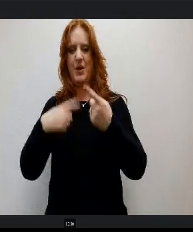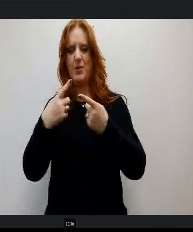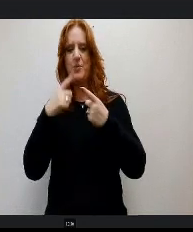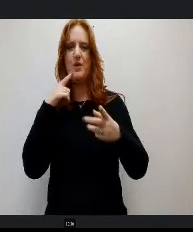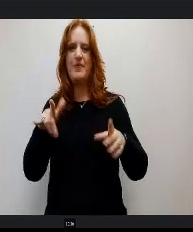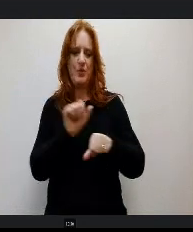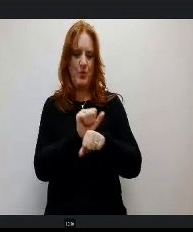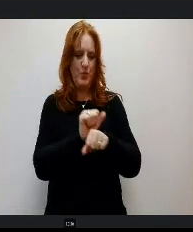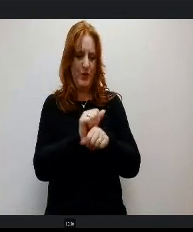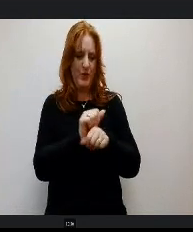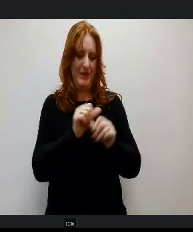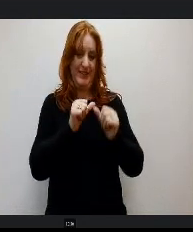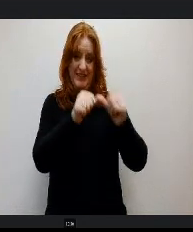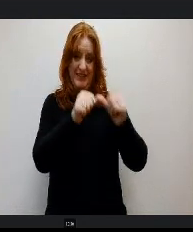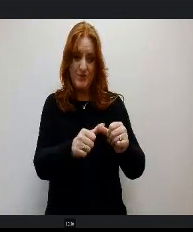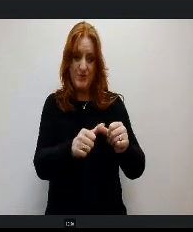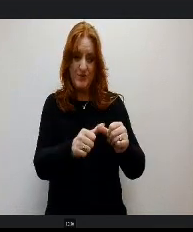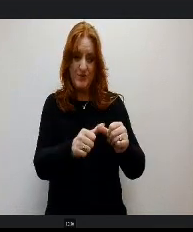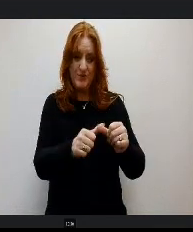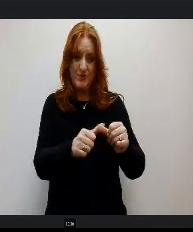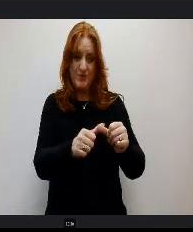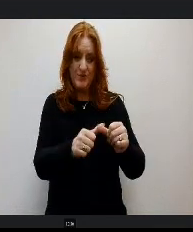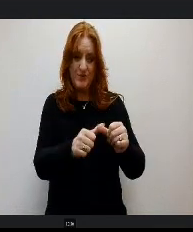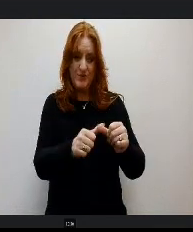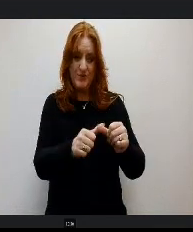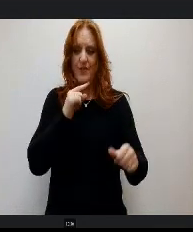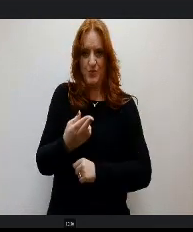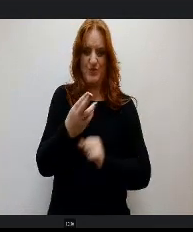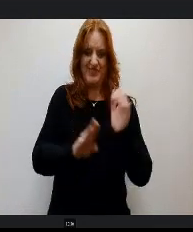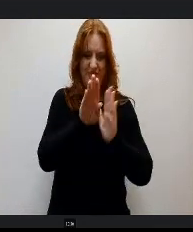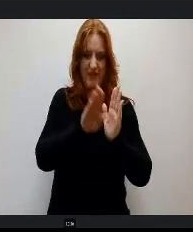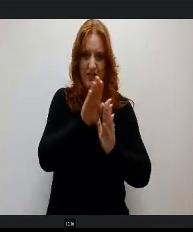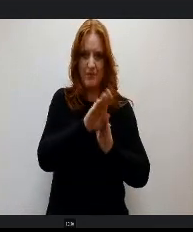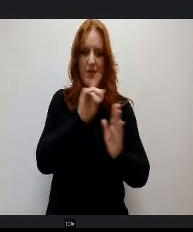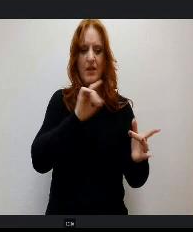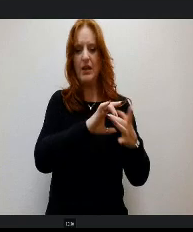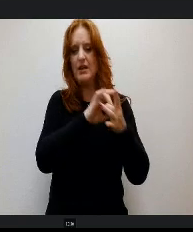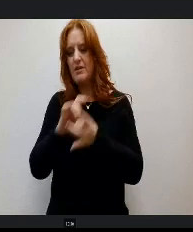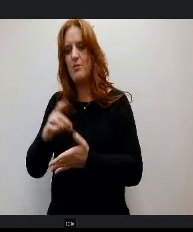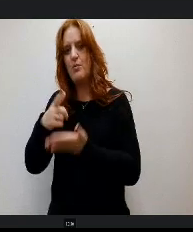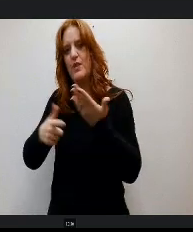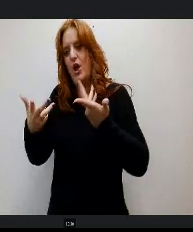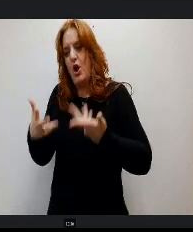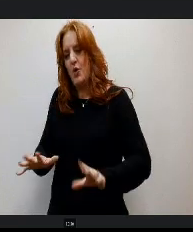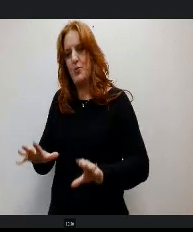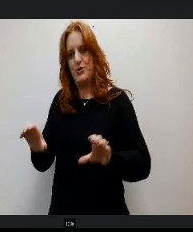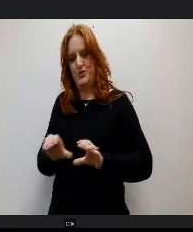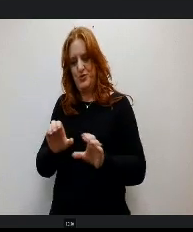the resources and materials that get developed for that, then they could connect it to what they're already doing and also look for maybe deficits or